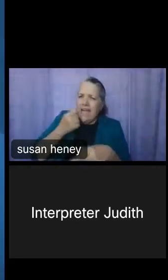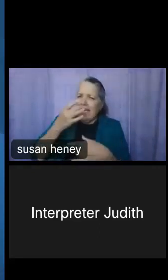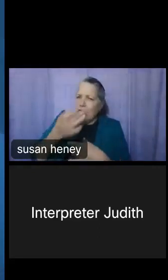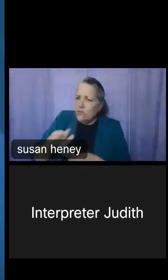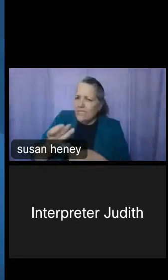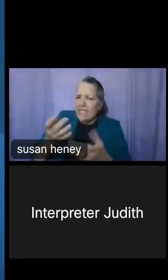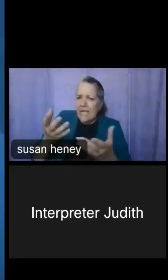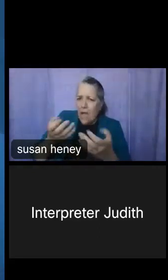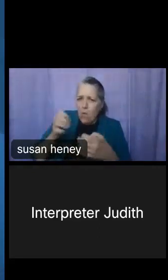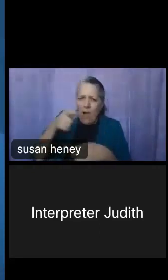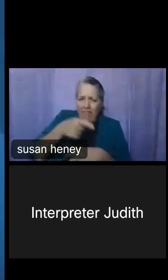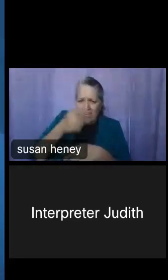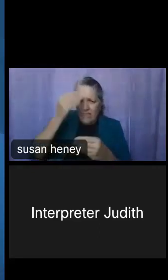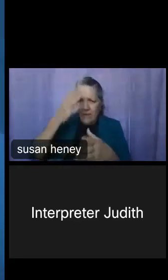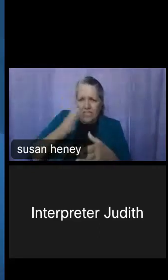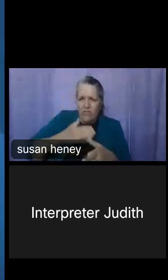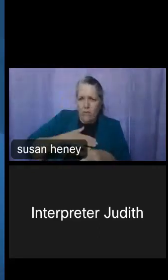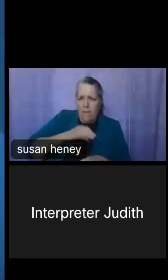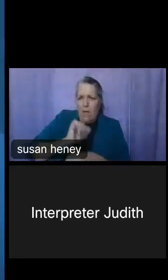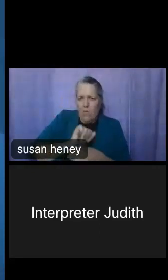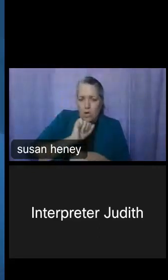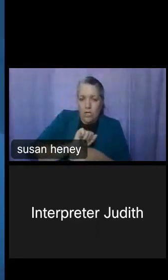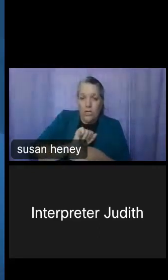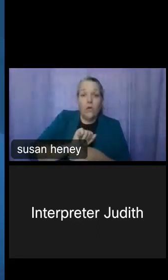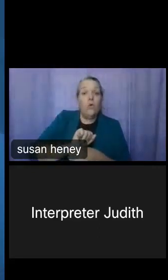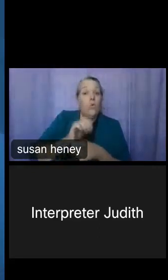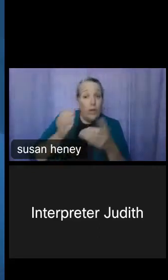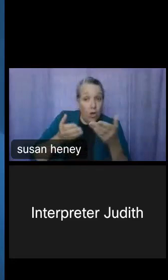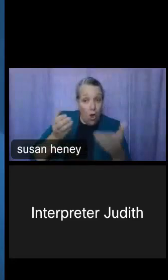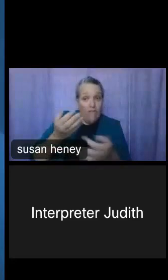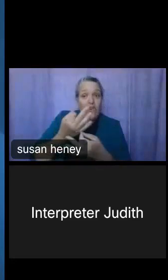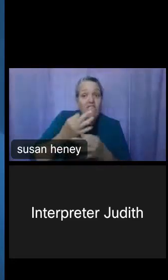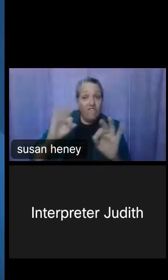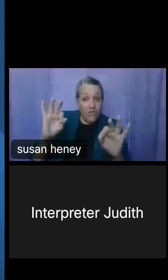working on, we provide free training, and we can customize it and we can make it what